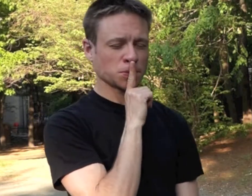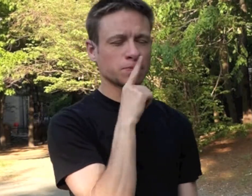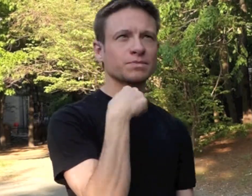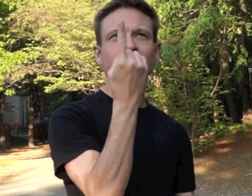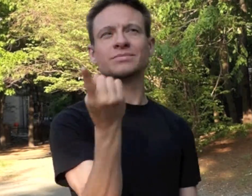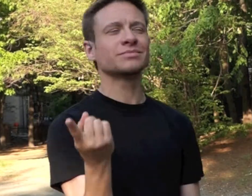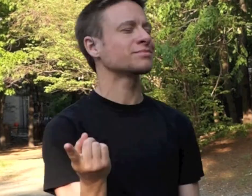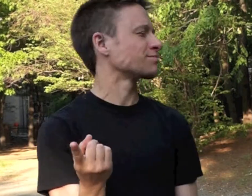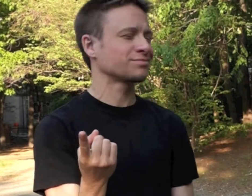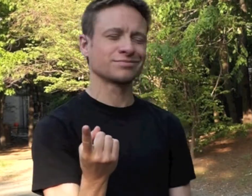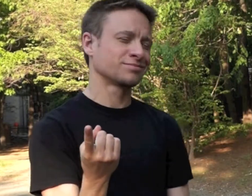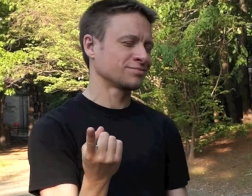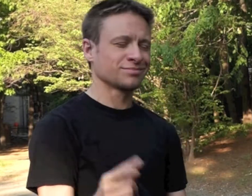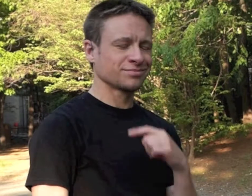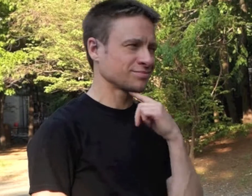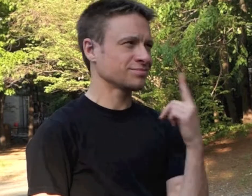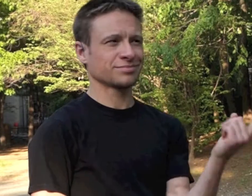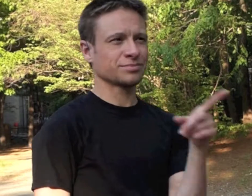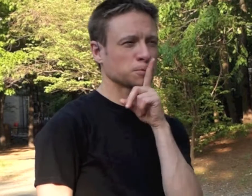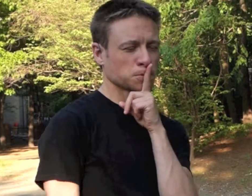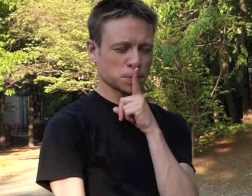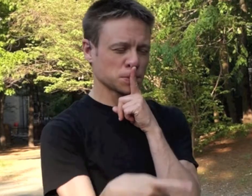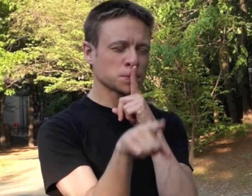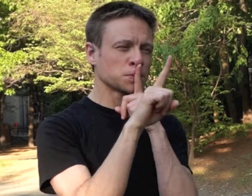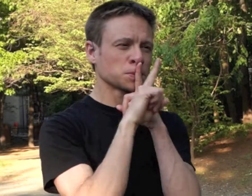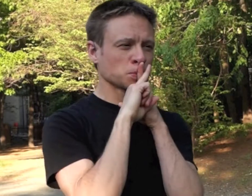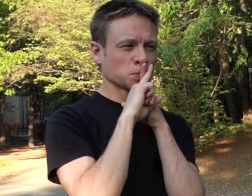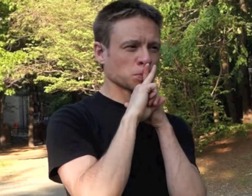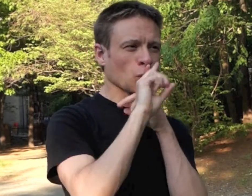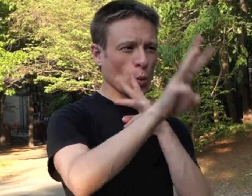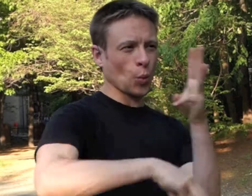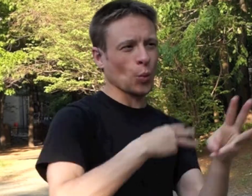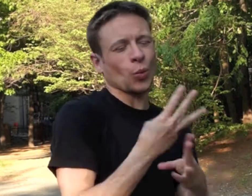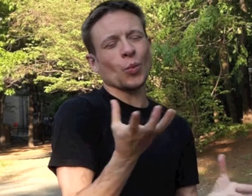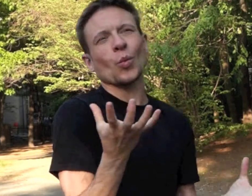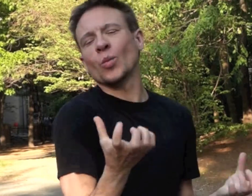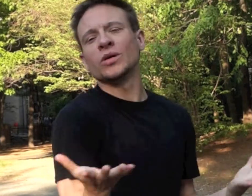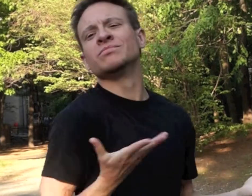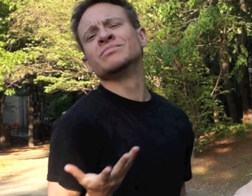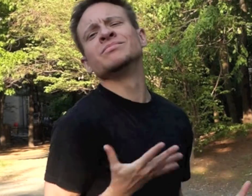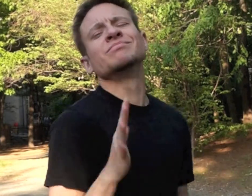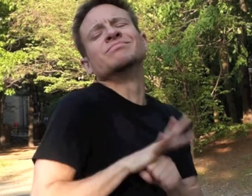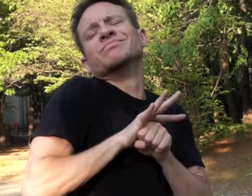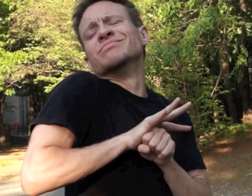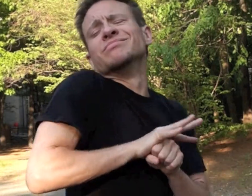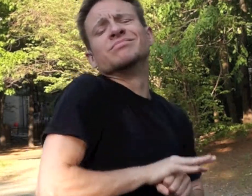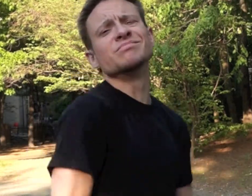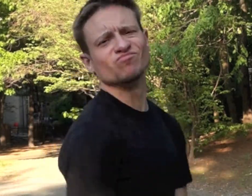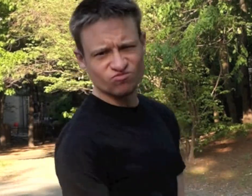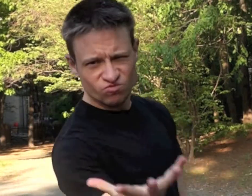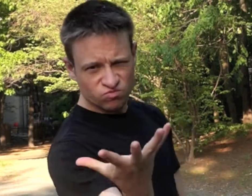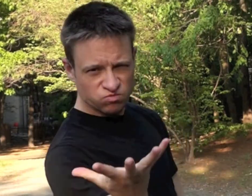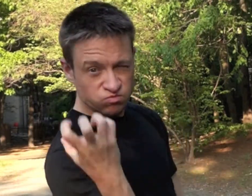I won't tell anybody, won't tell anybody They wanna push me down they wanna see you fall down